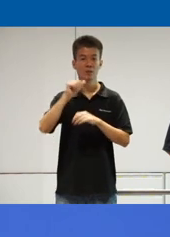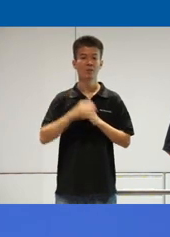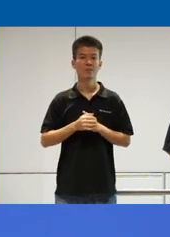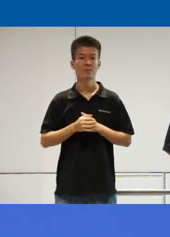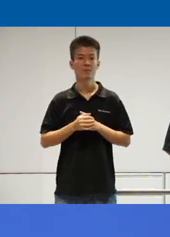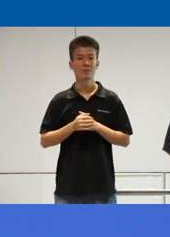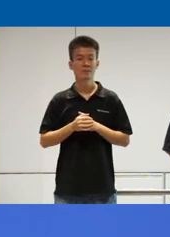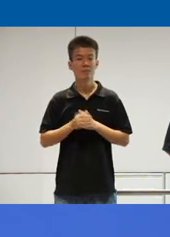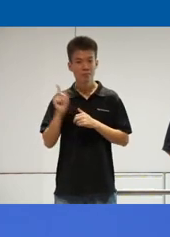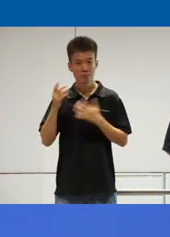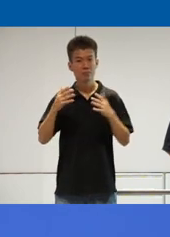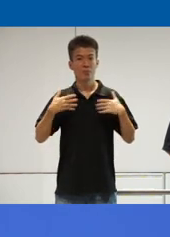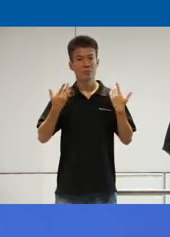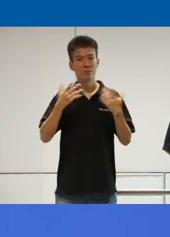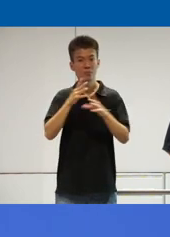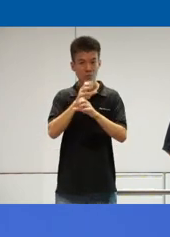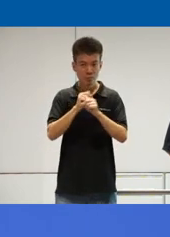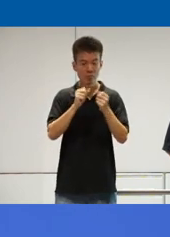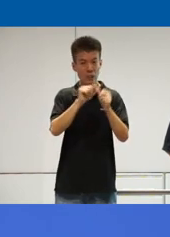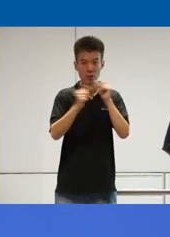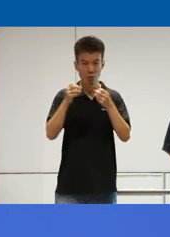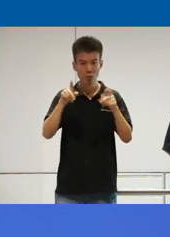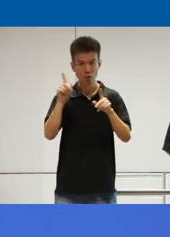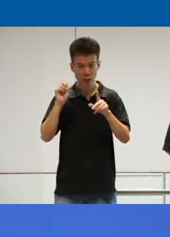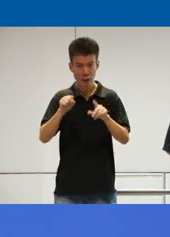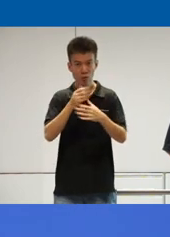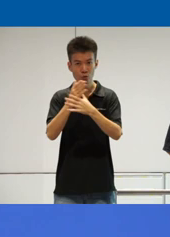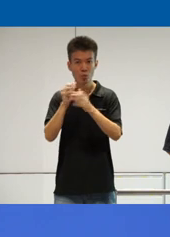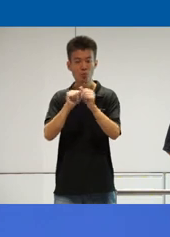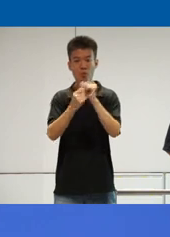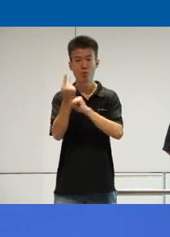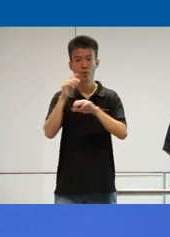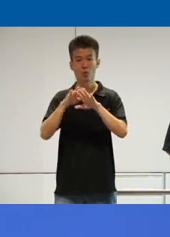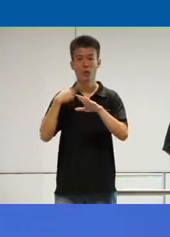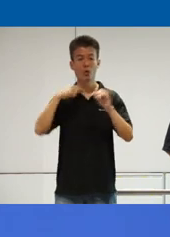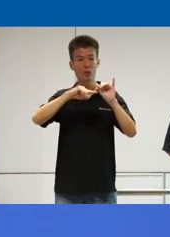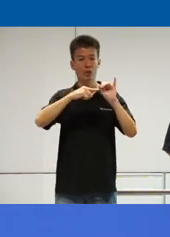hence uh we're happy to grab every opportunity we can to share with everyone on our initiatives and